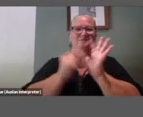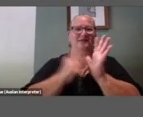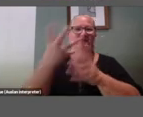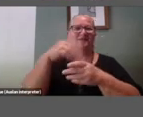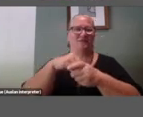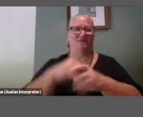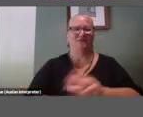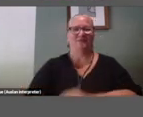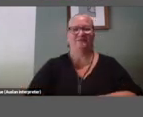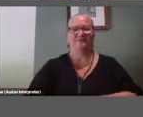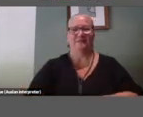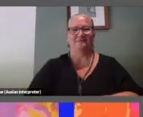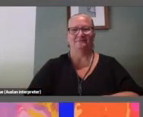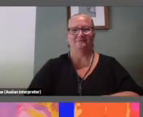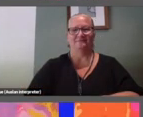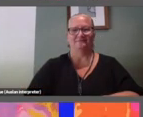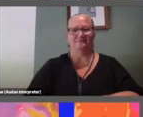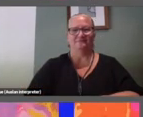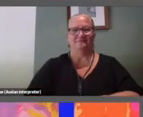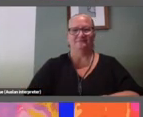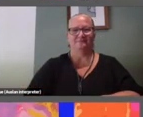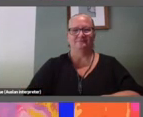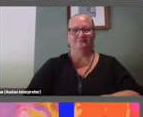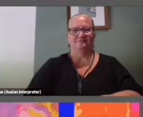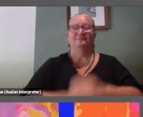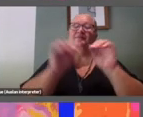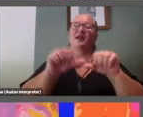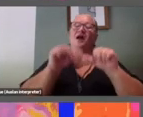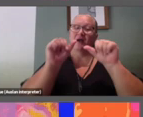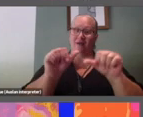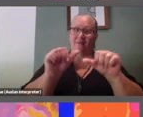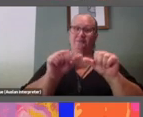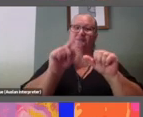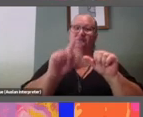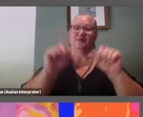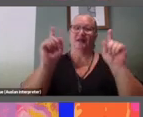Okay let's launch poll number two.